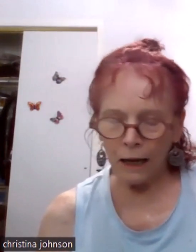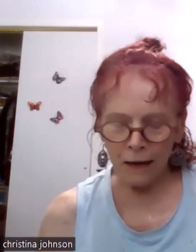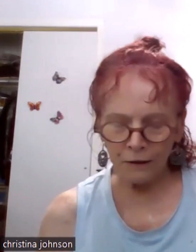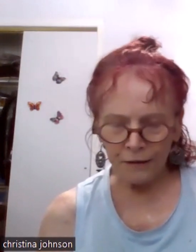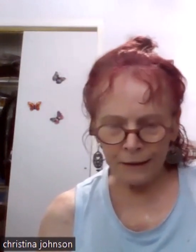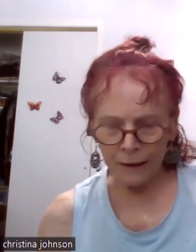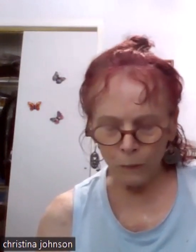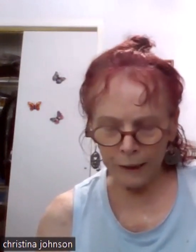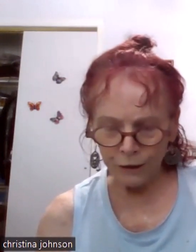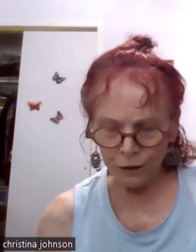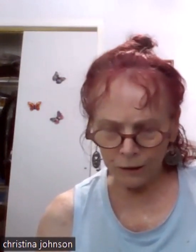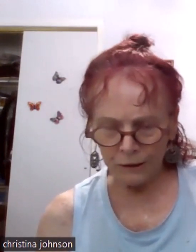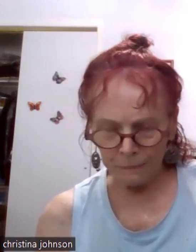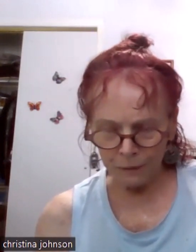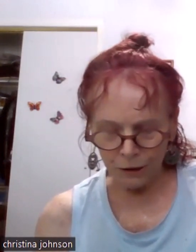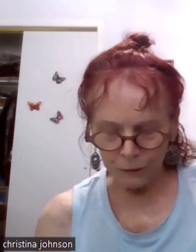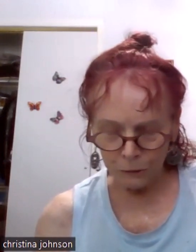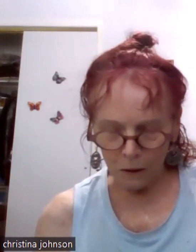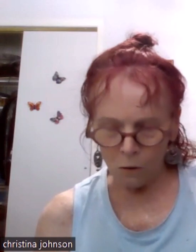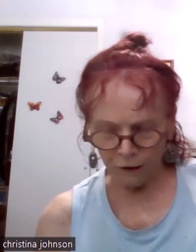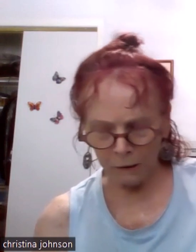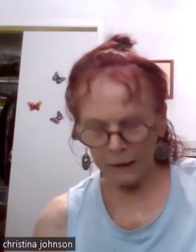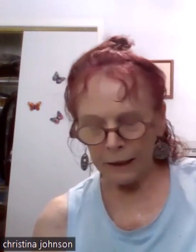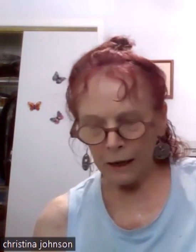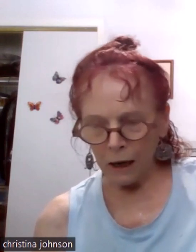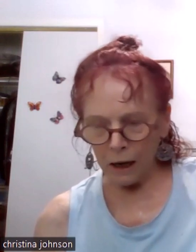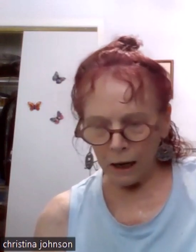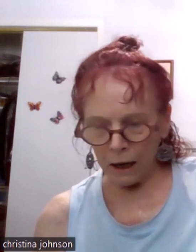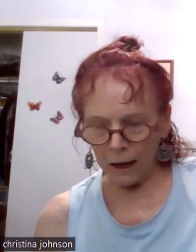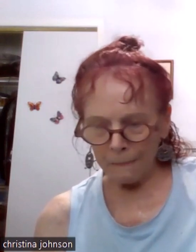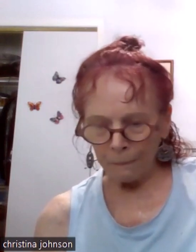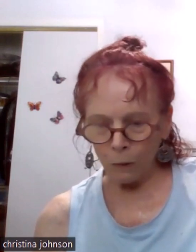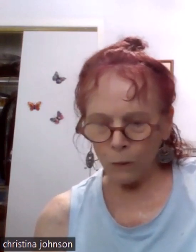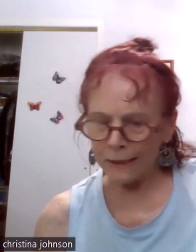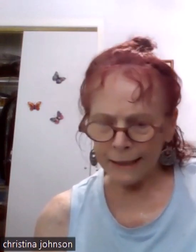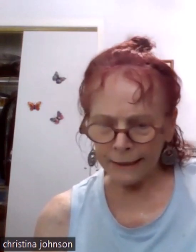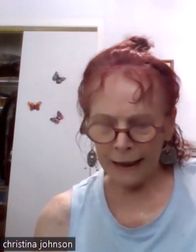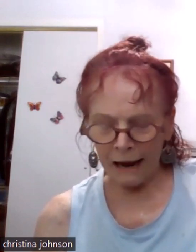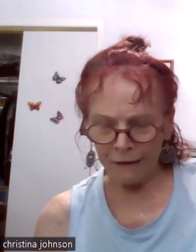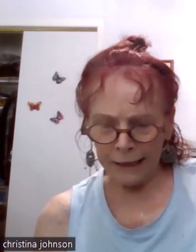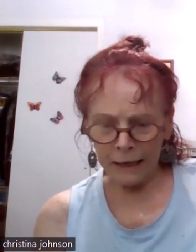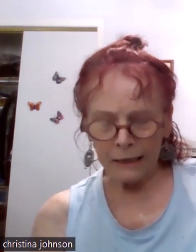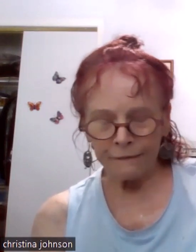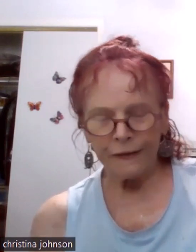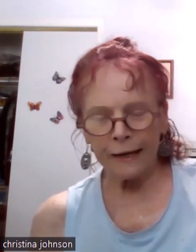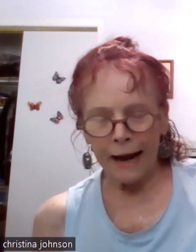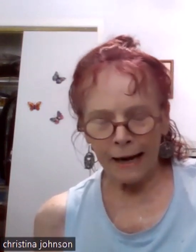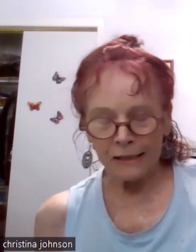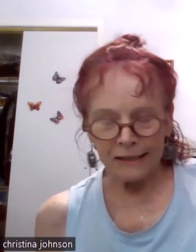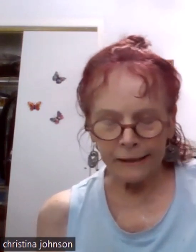Another thing that we took them over was they didn't have any kind of enhanced